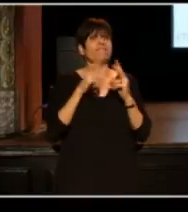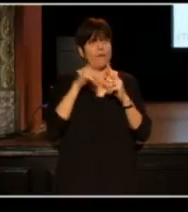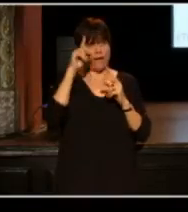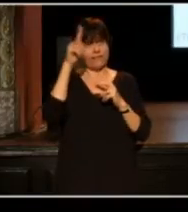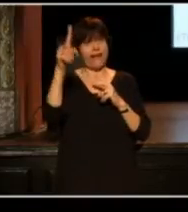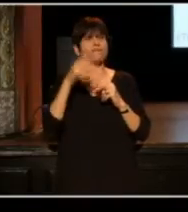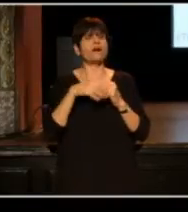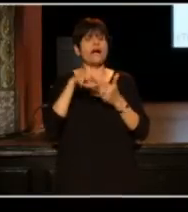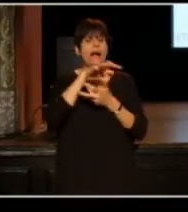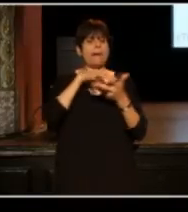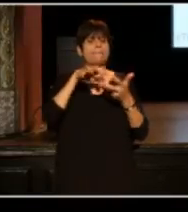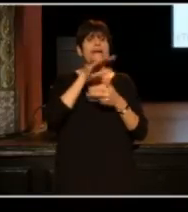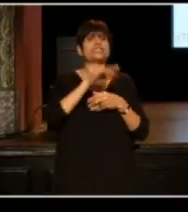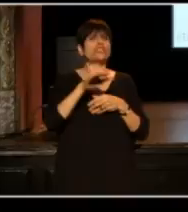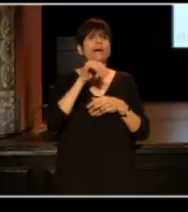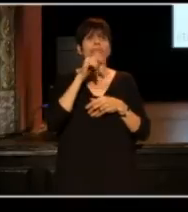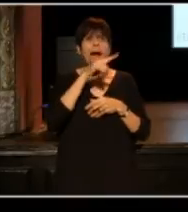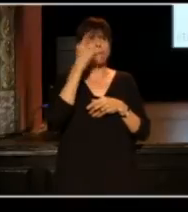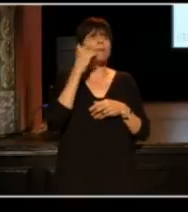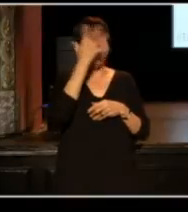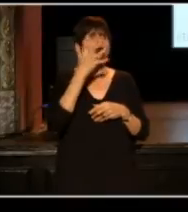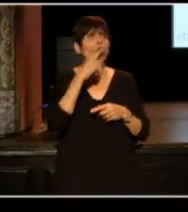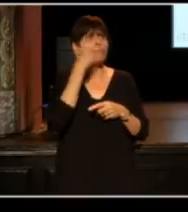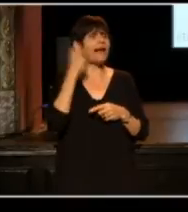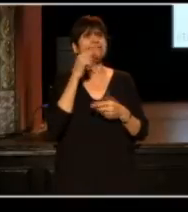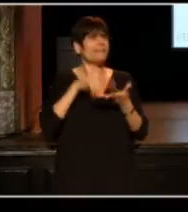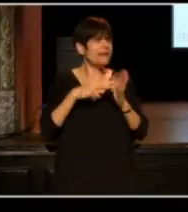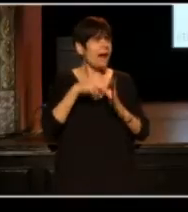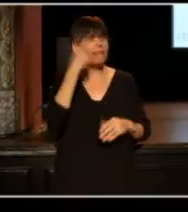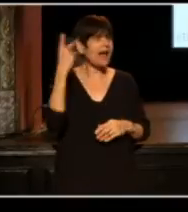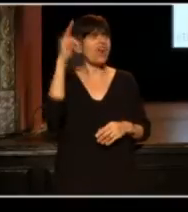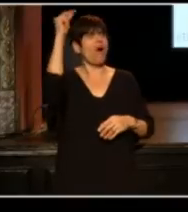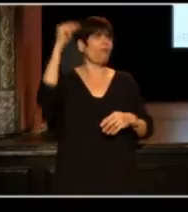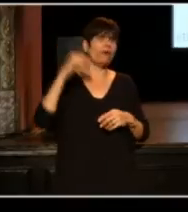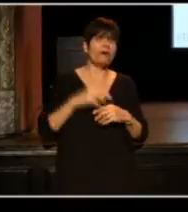"I'm a mix child of immigrants, and I'm not Black but I love Black, does that mean I'm Black? Help."